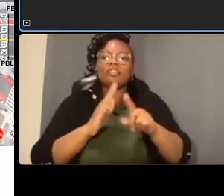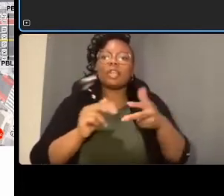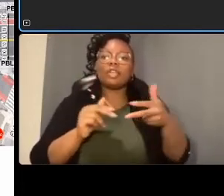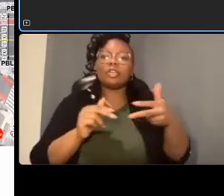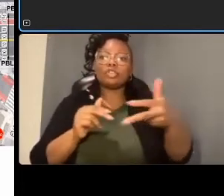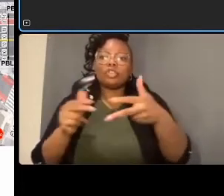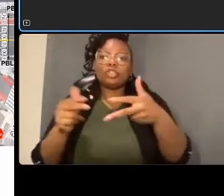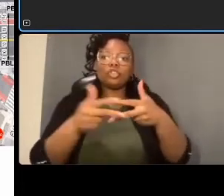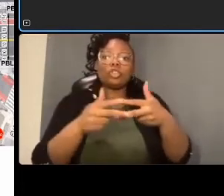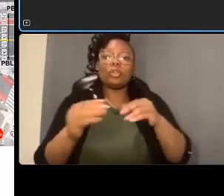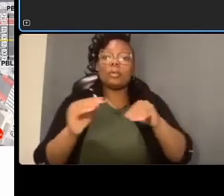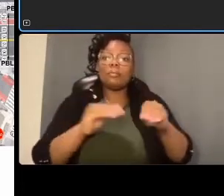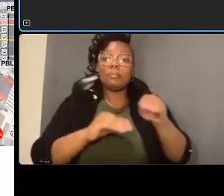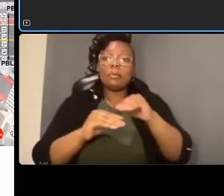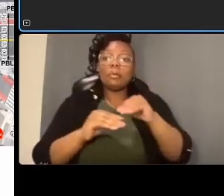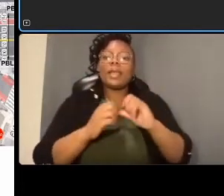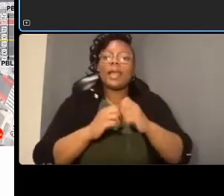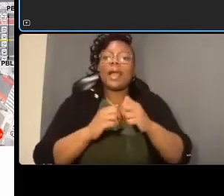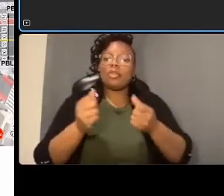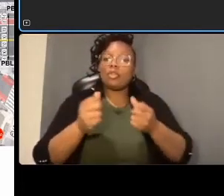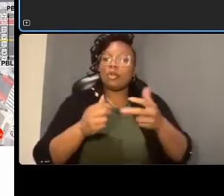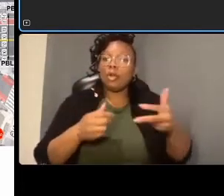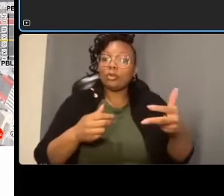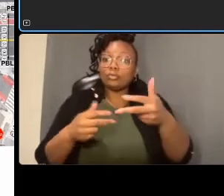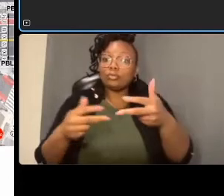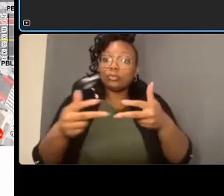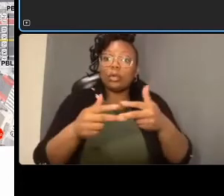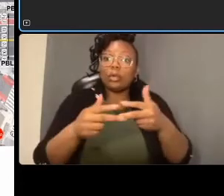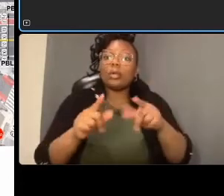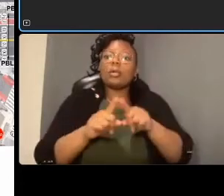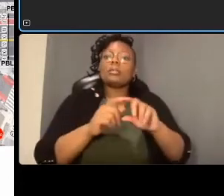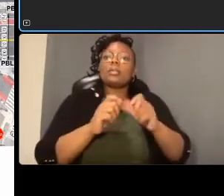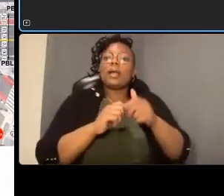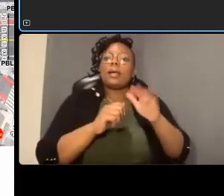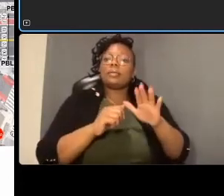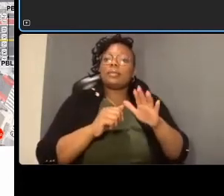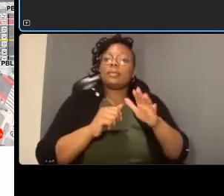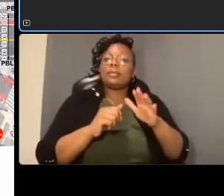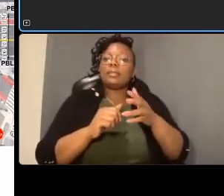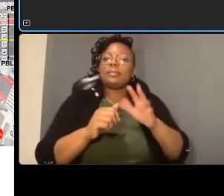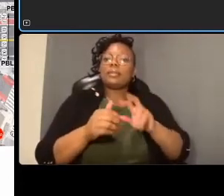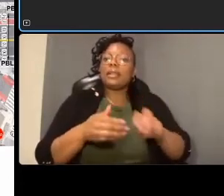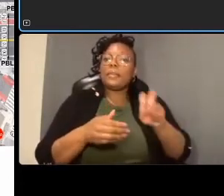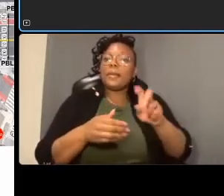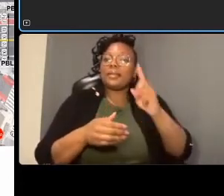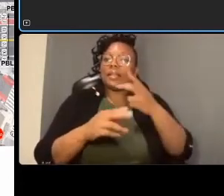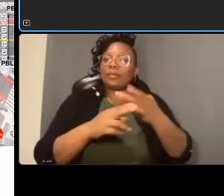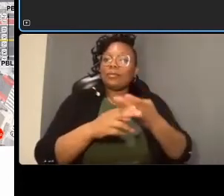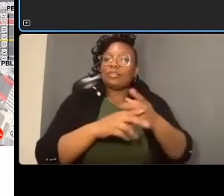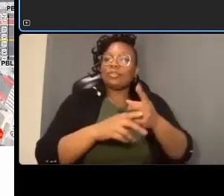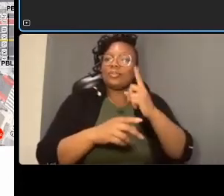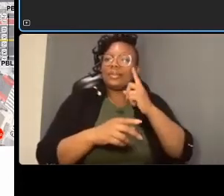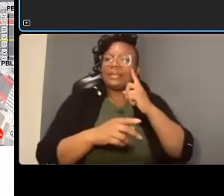path that they would use and we think this this looks like a a good option to carry into design